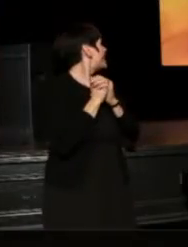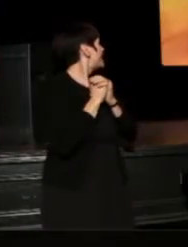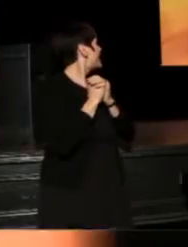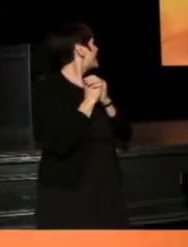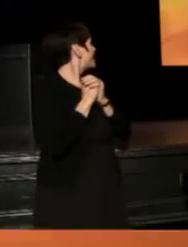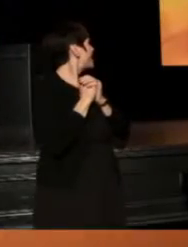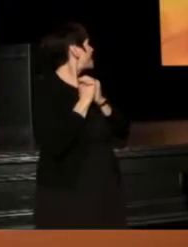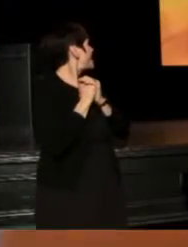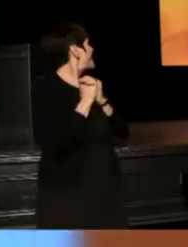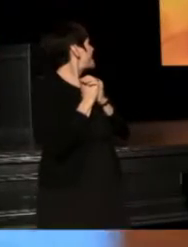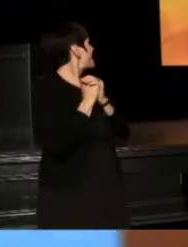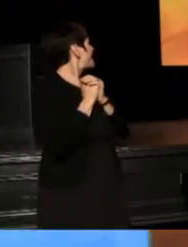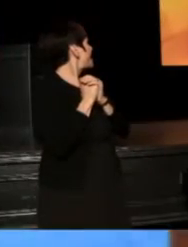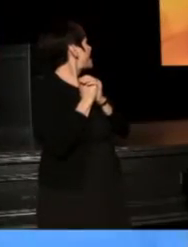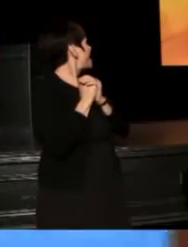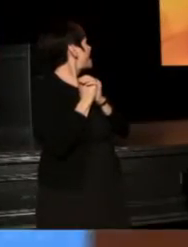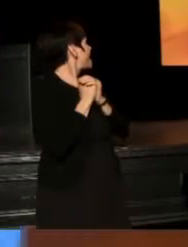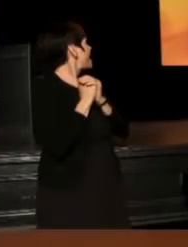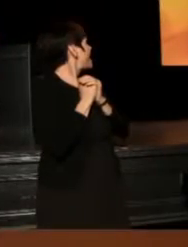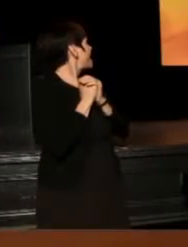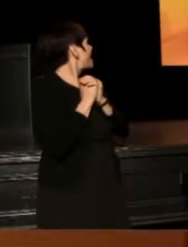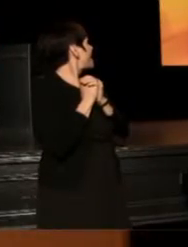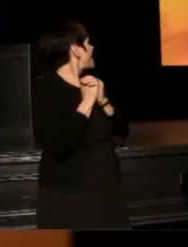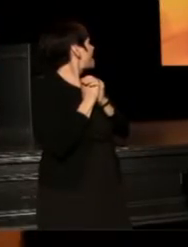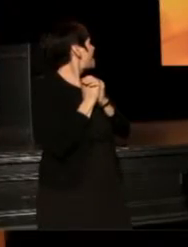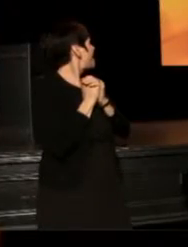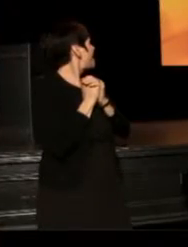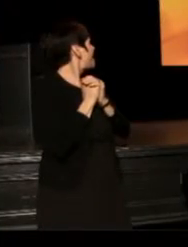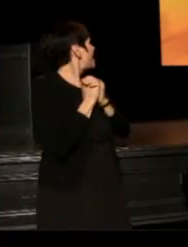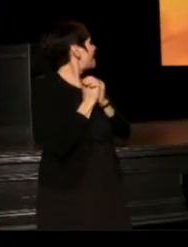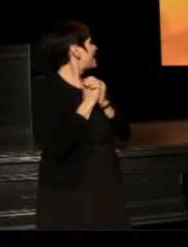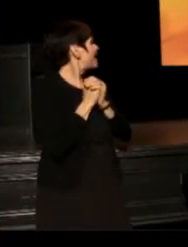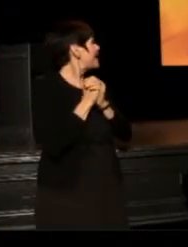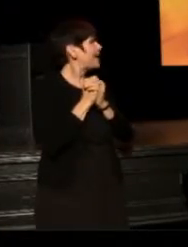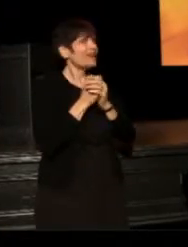(Jim) But look, I'm wearing Sam Shepard's hat, alright?